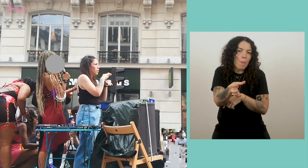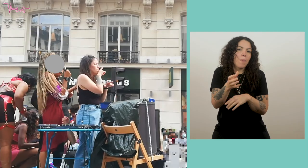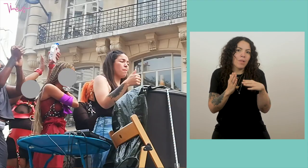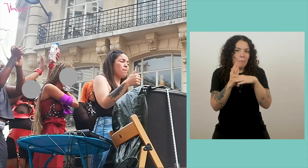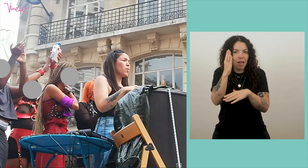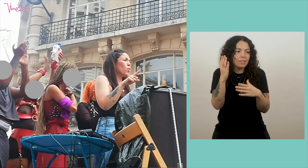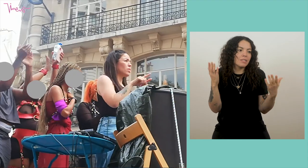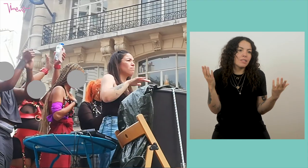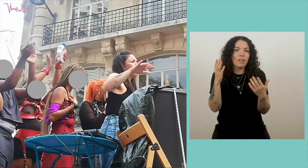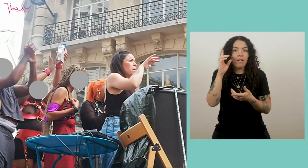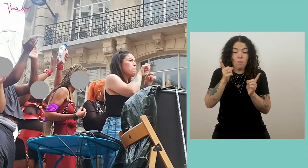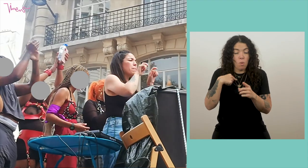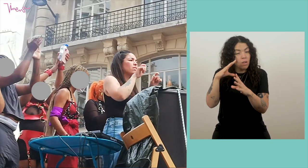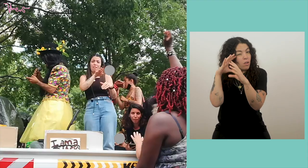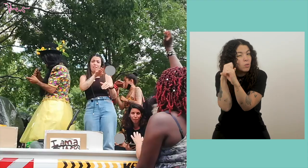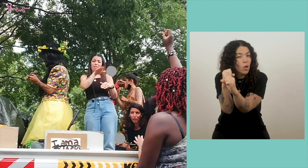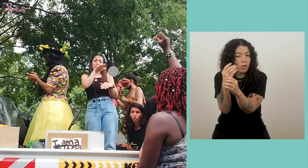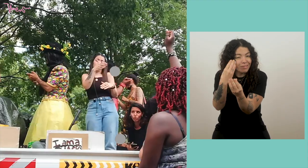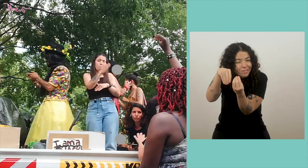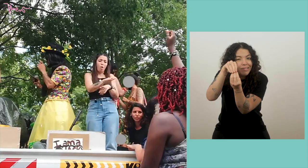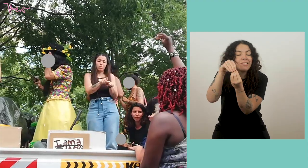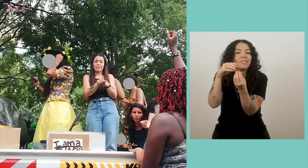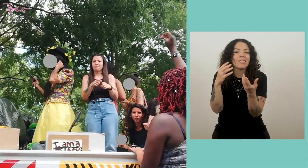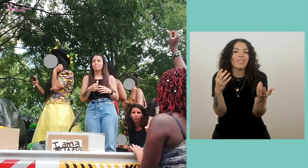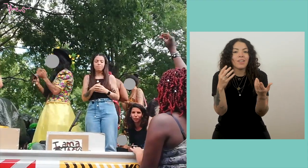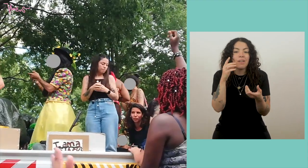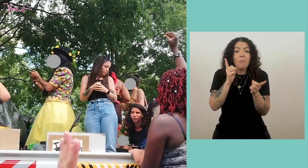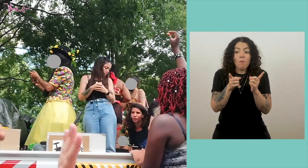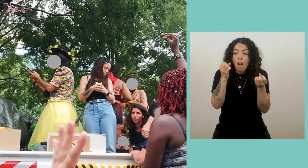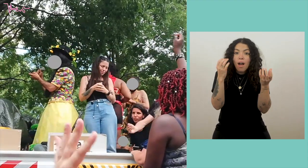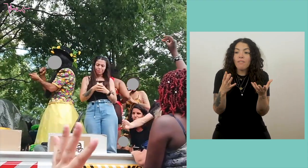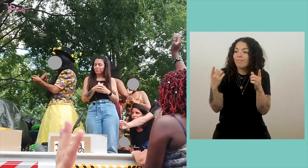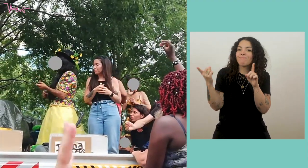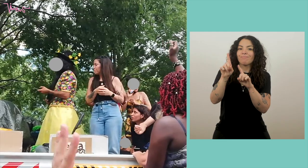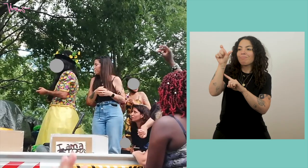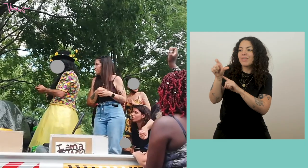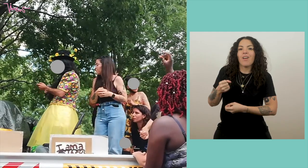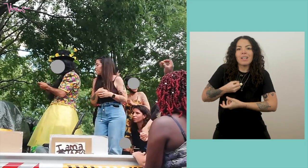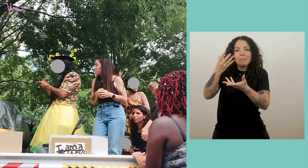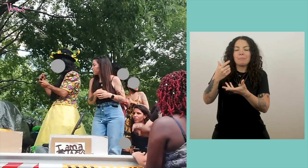it requires a lot more concentration. So it can happen that during the speech, we turn towards the person and we say to him